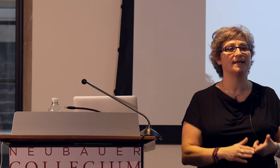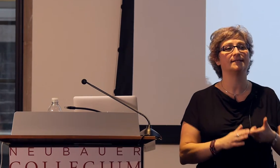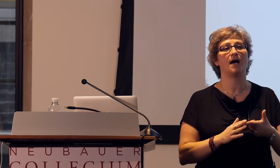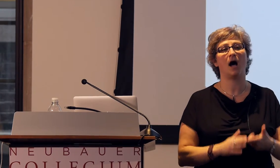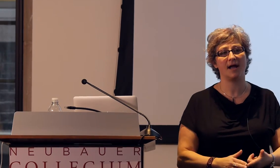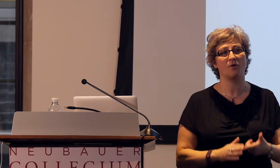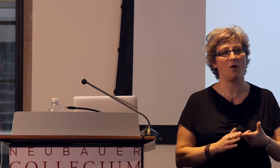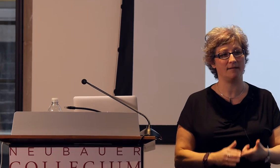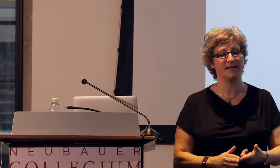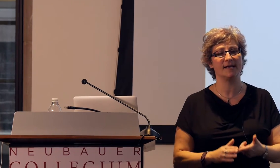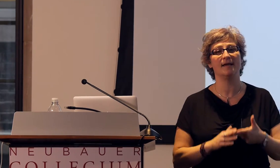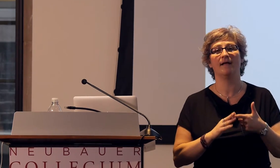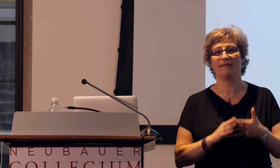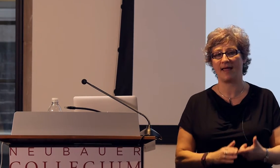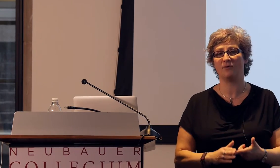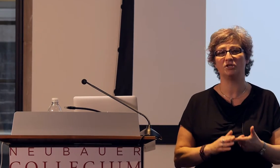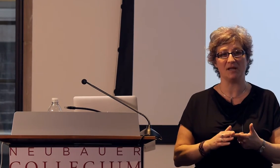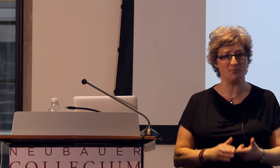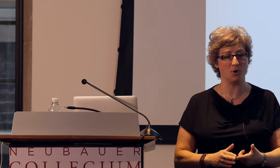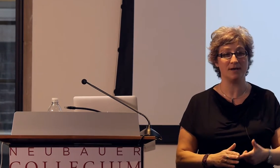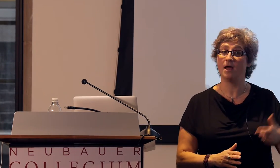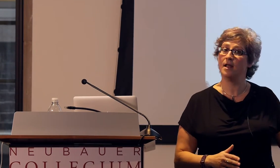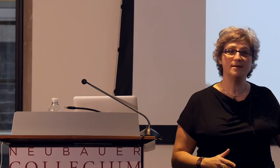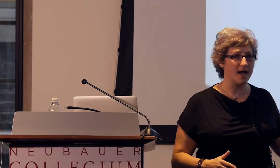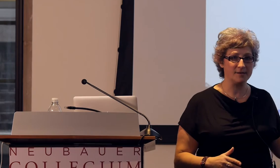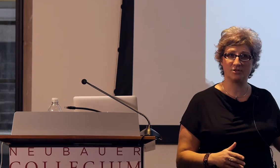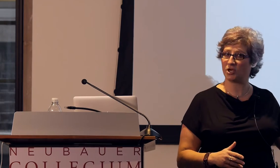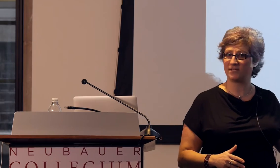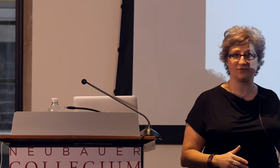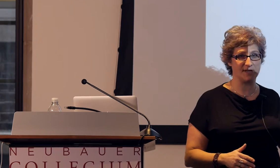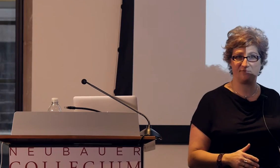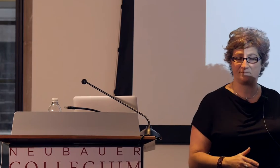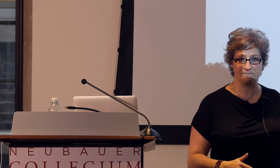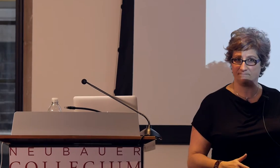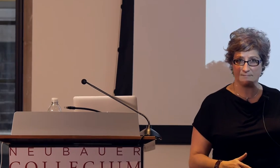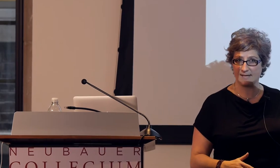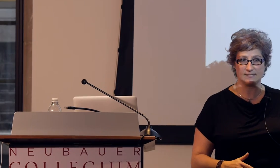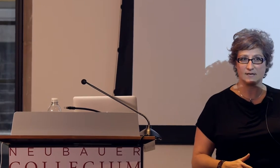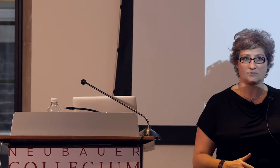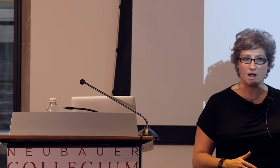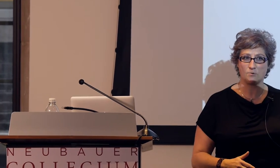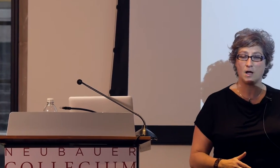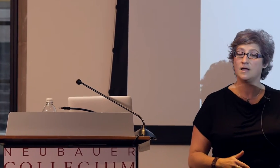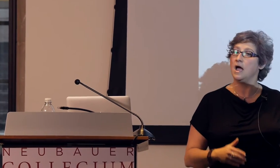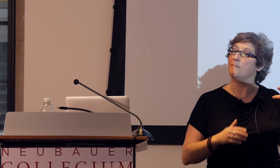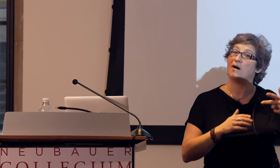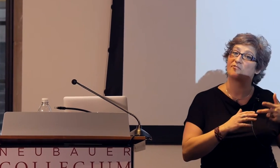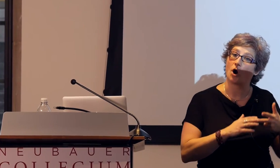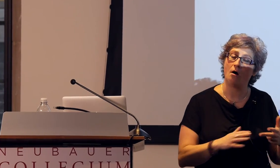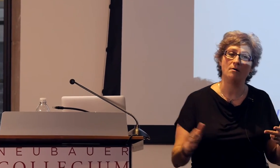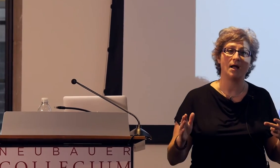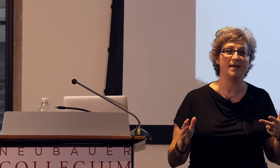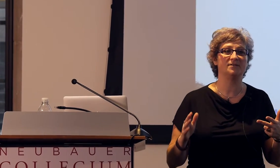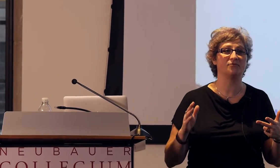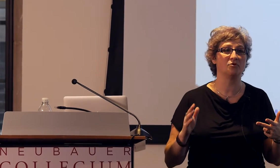to high quality language input, not just for deaf kids in Nicaragua, but for all kinds of groups